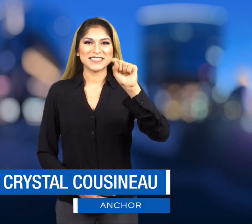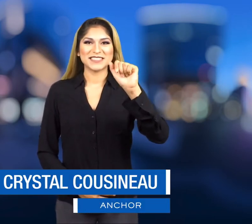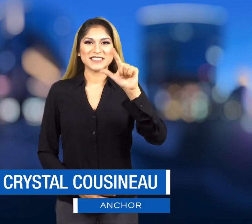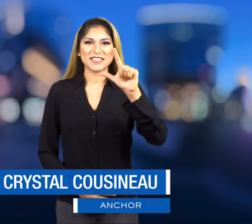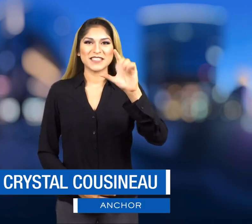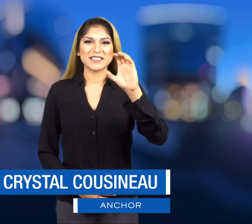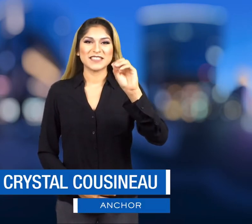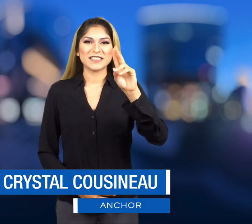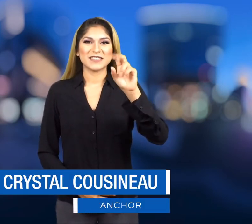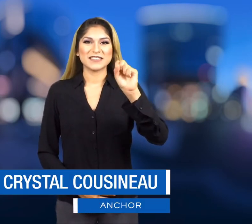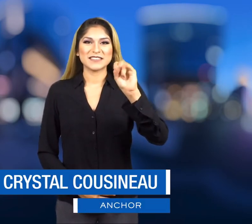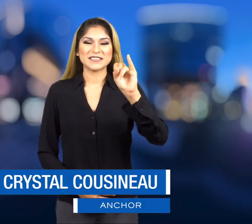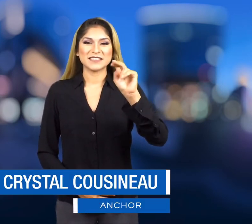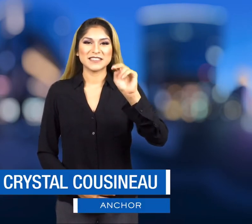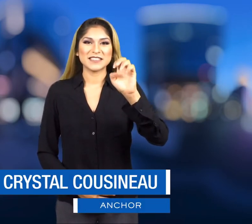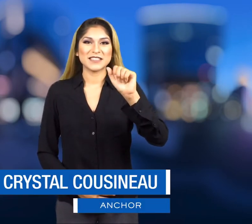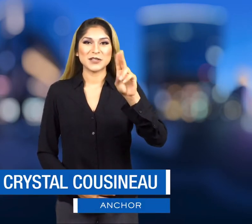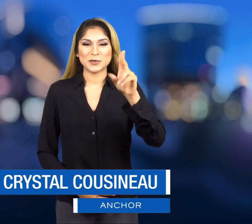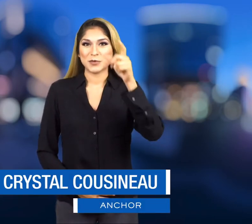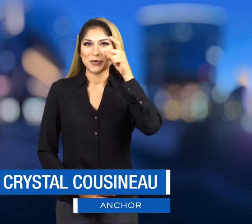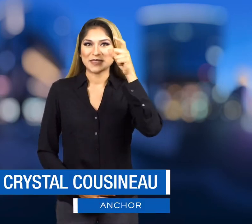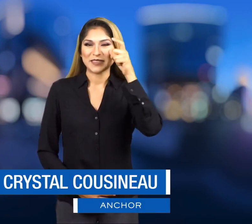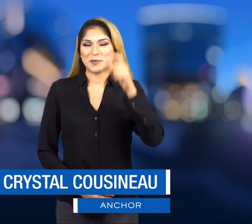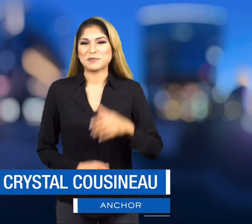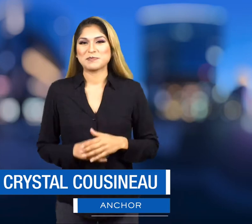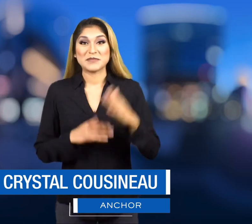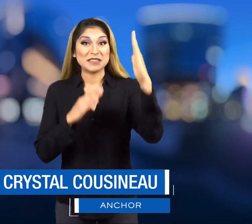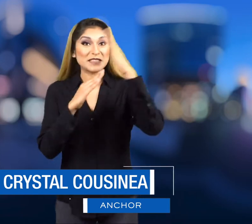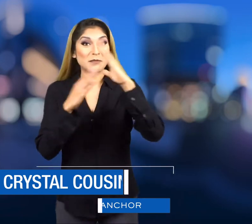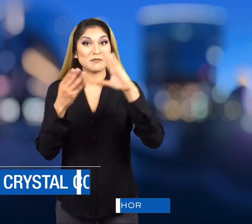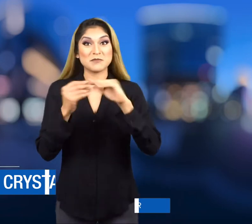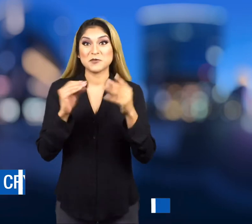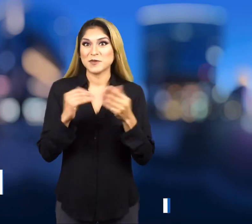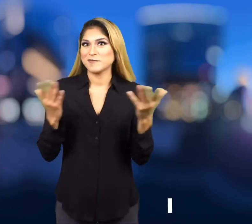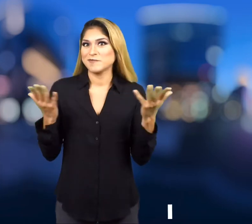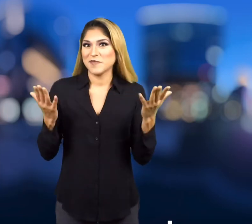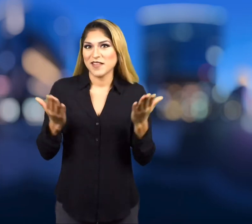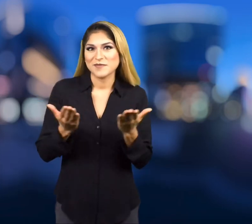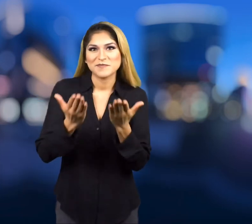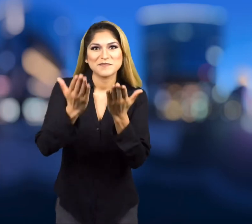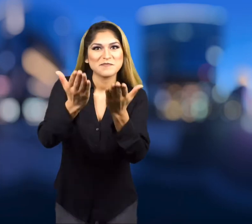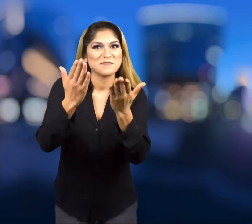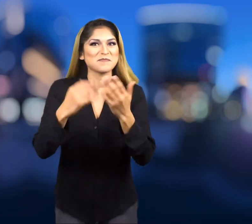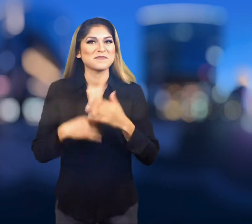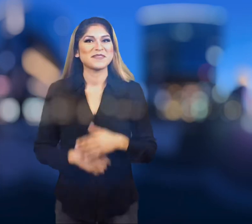Cousineau. And here are your top stories for today.